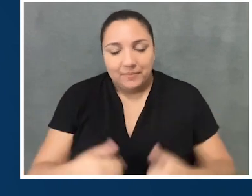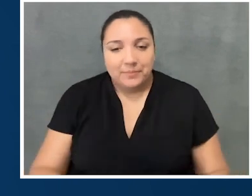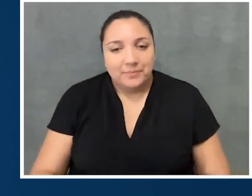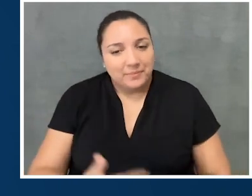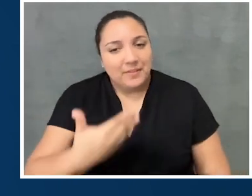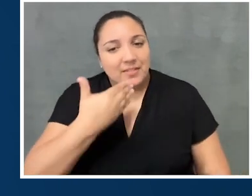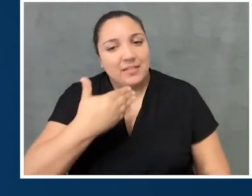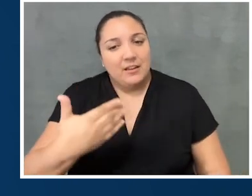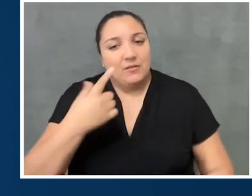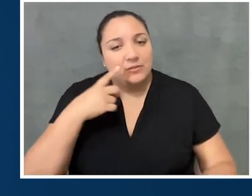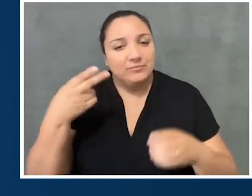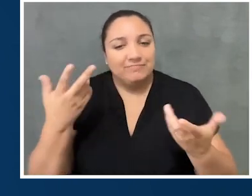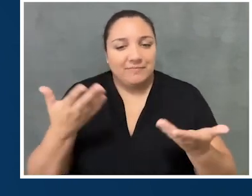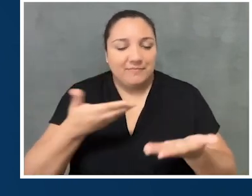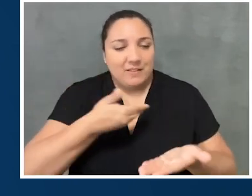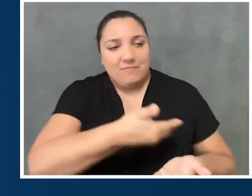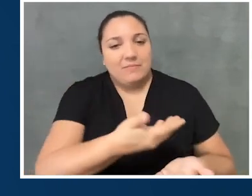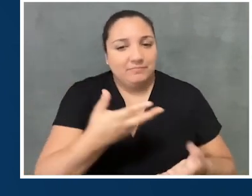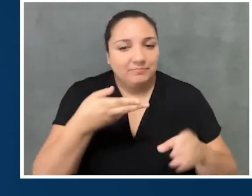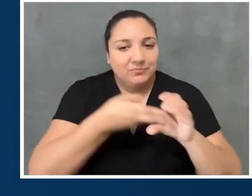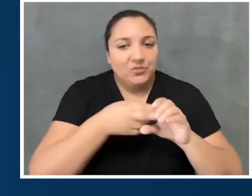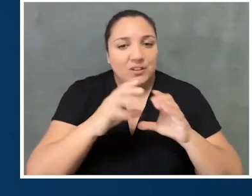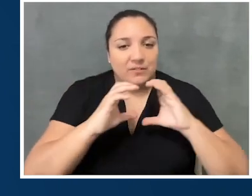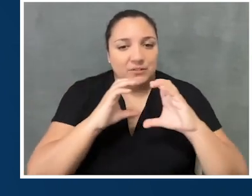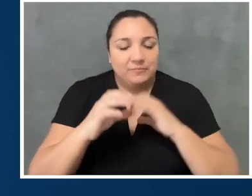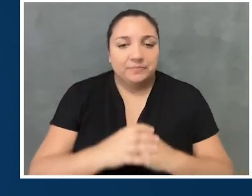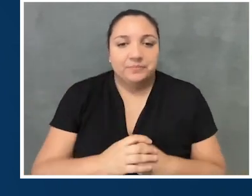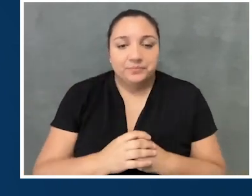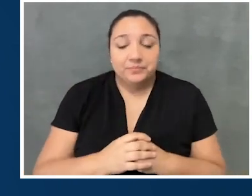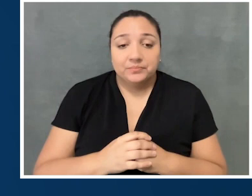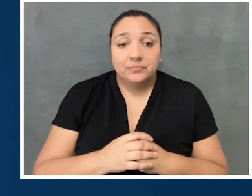Thank you for having me. I'm excited to be here. Great. And before we start,